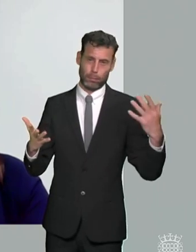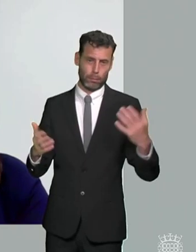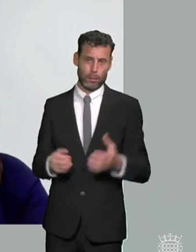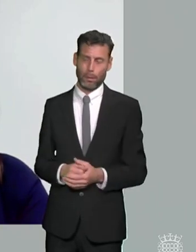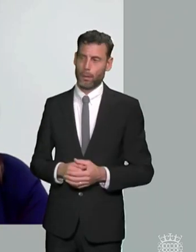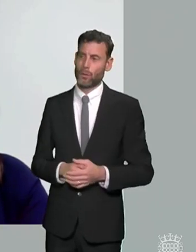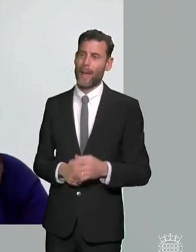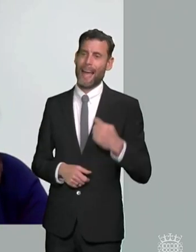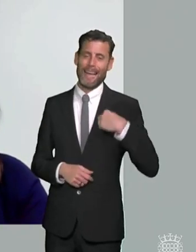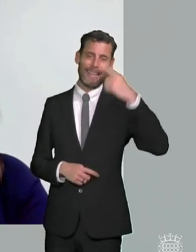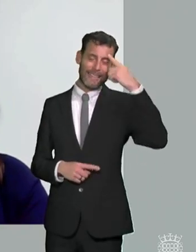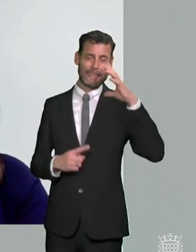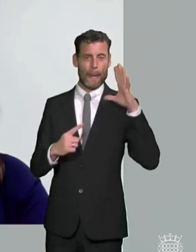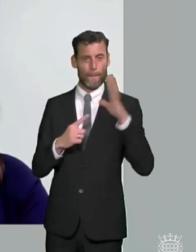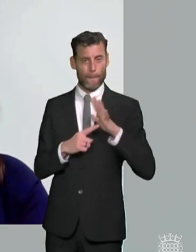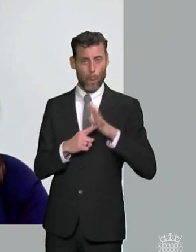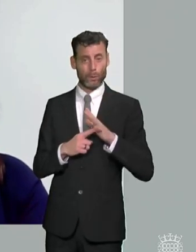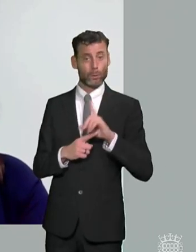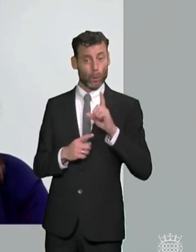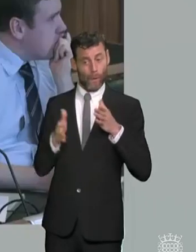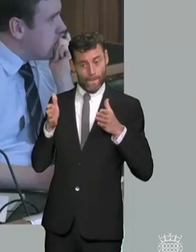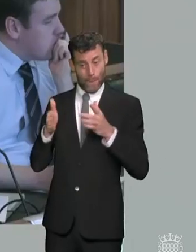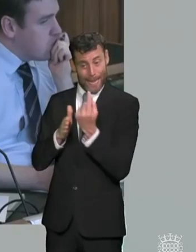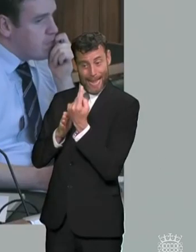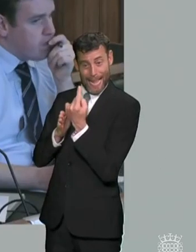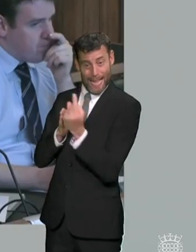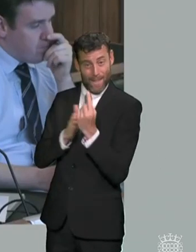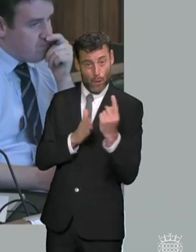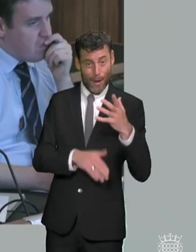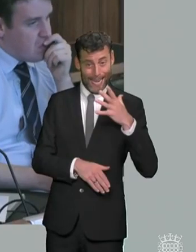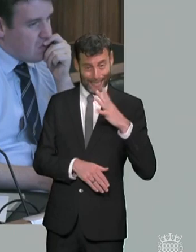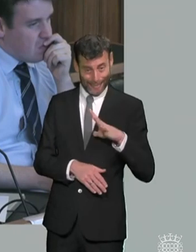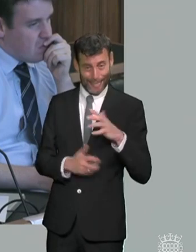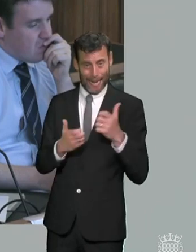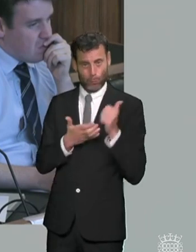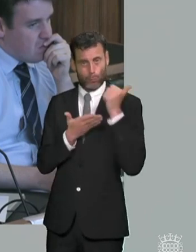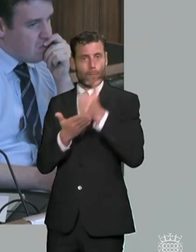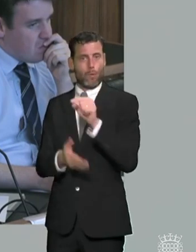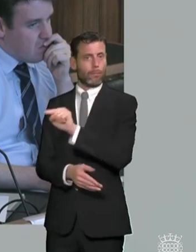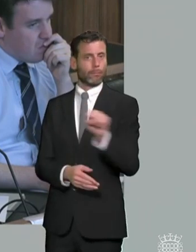out on the support that meets their individual needs thank you um who would like to go next